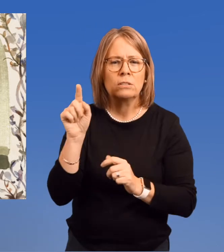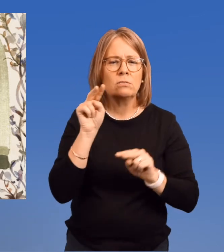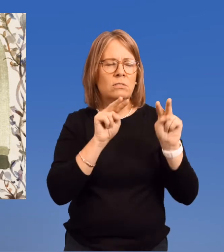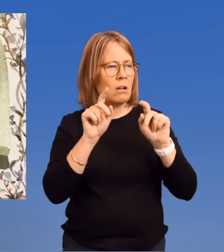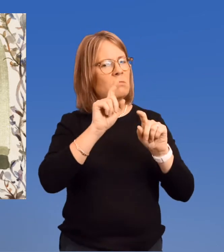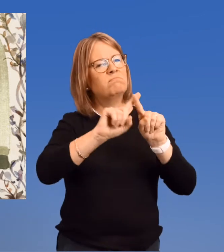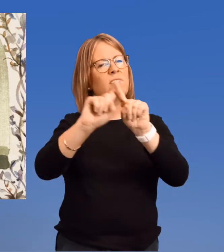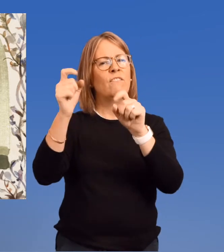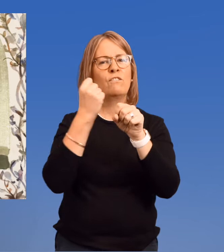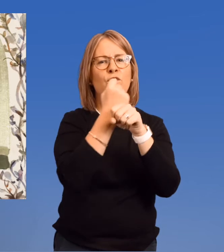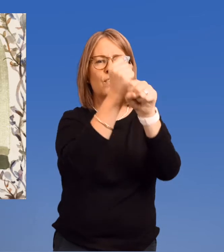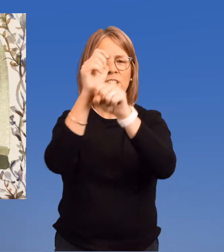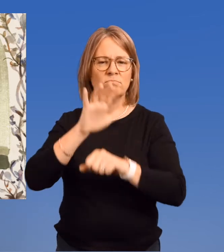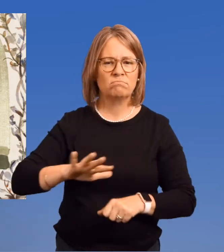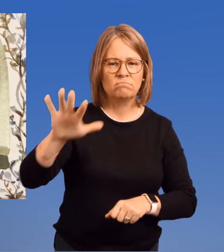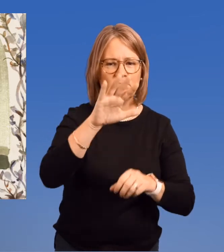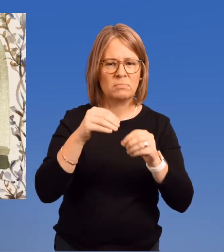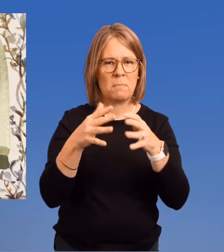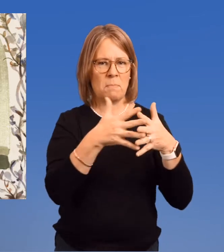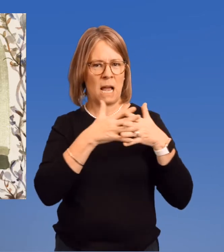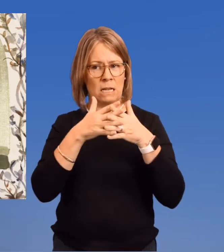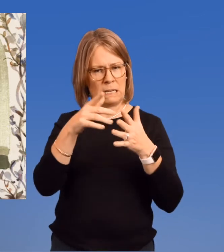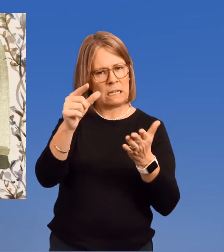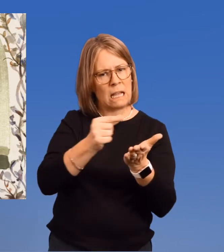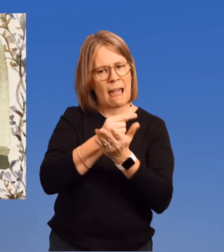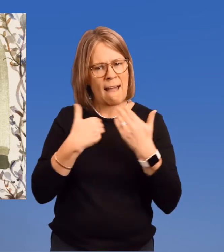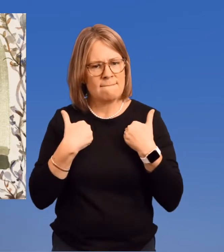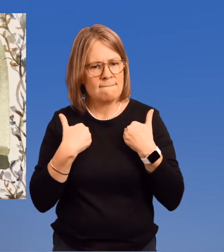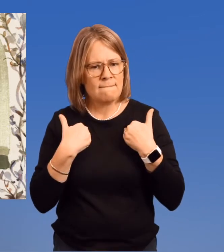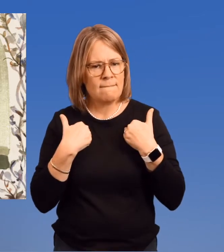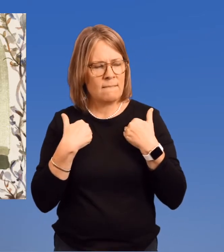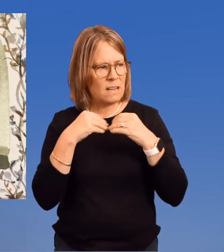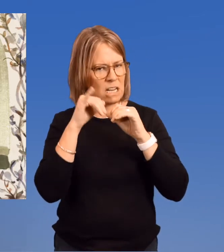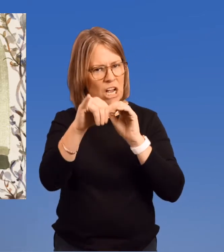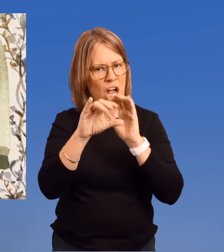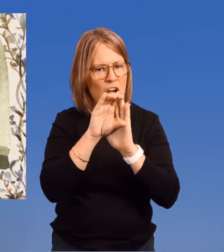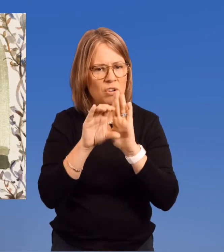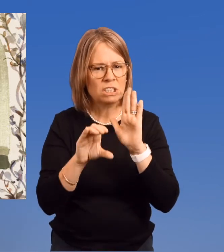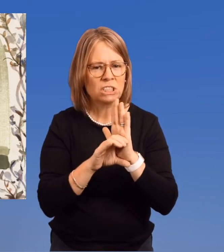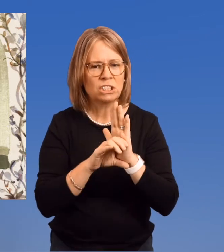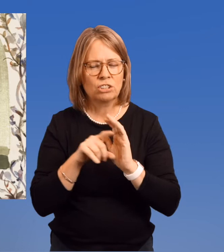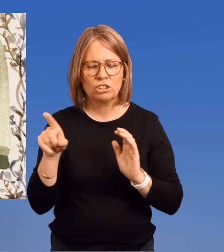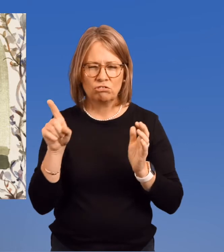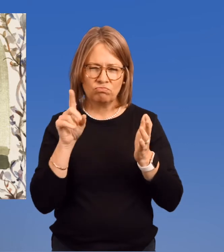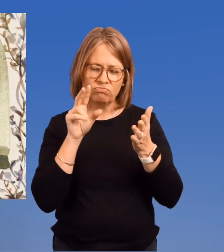of the press, freedoms all Americans are guaranteed in the Constitution.